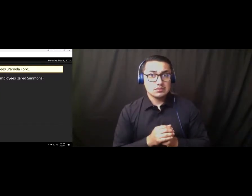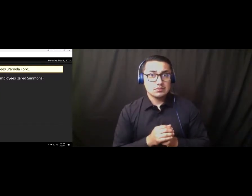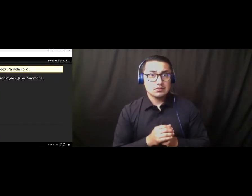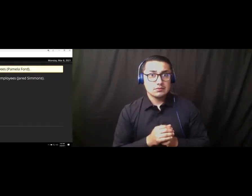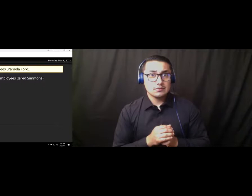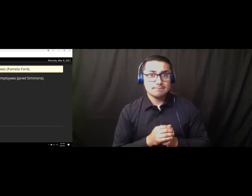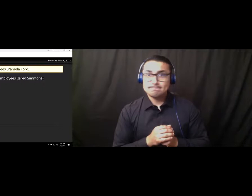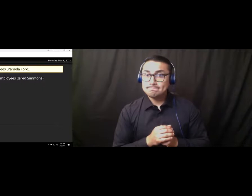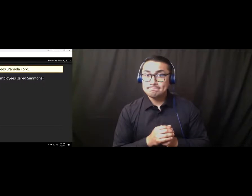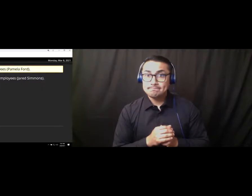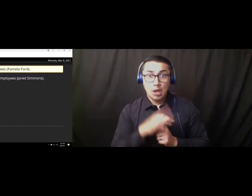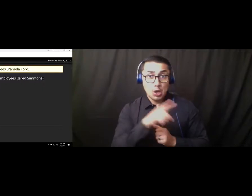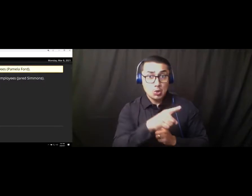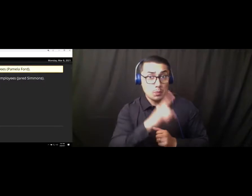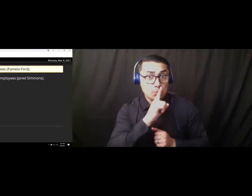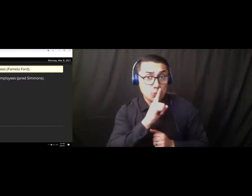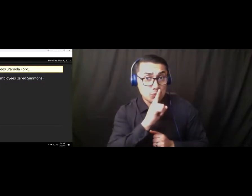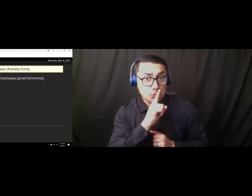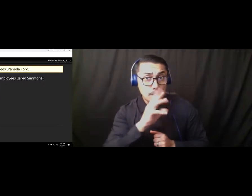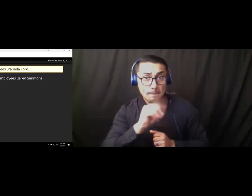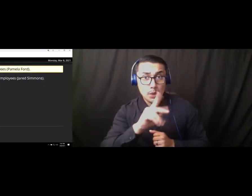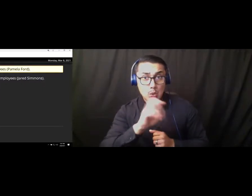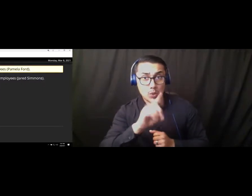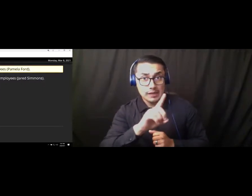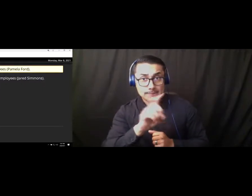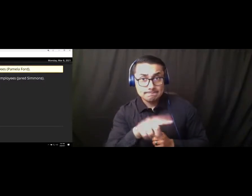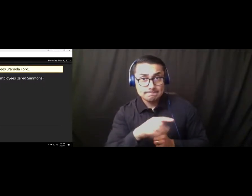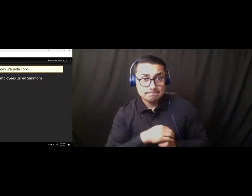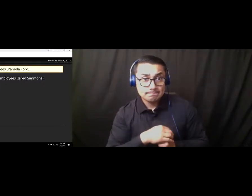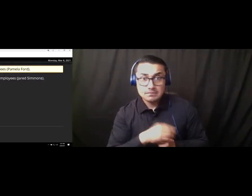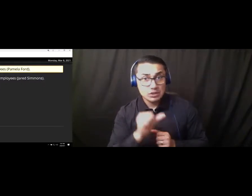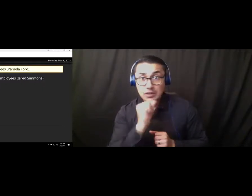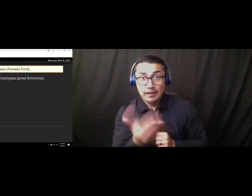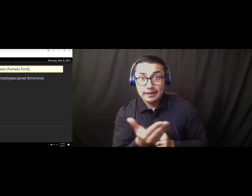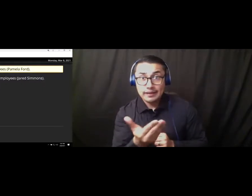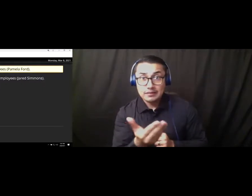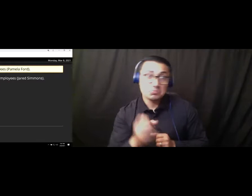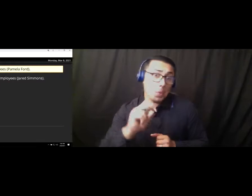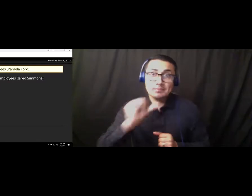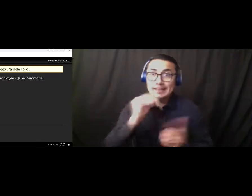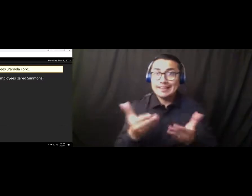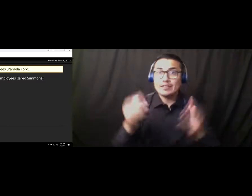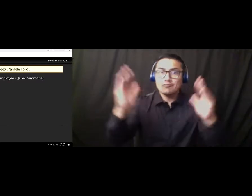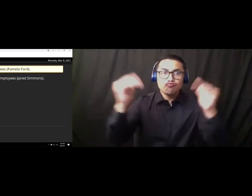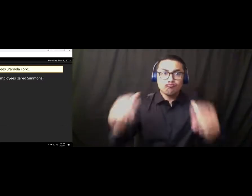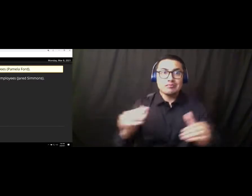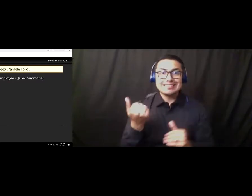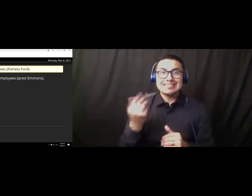Are you muted, Pamela? Not on? [throat clearing] Alright moving on to 16.4 Confidential/Management/